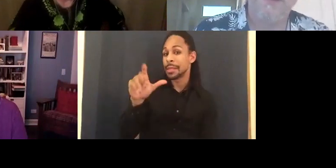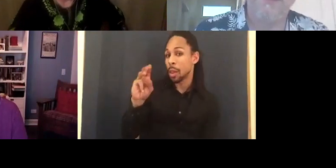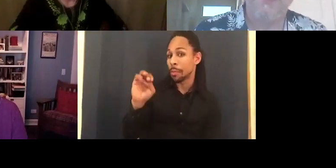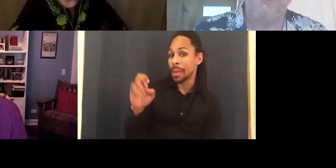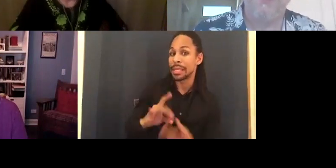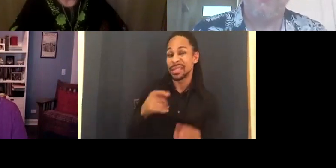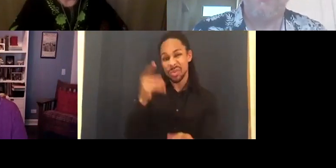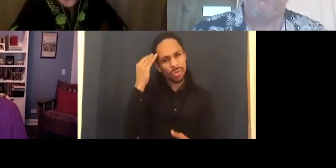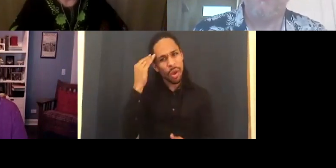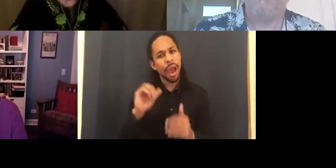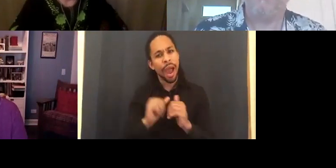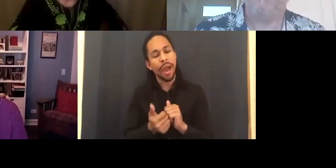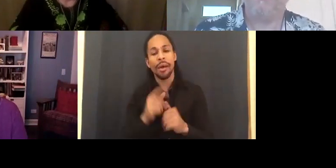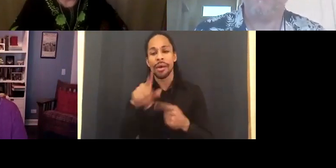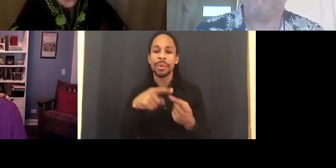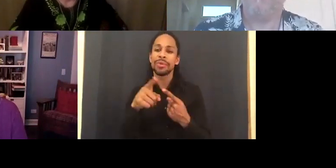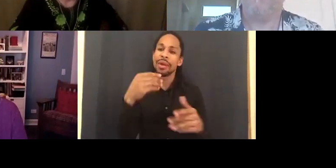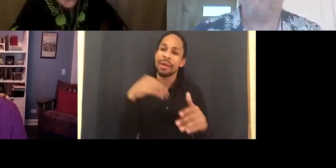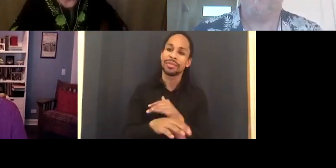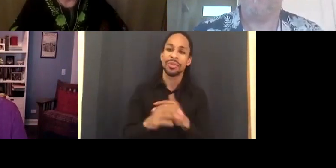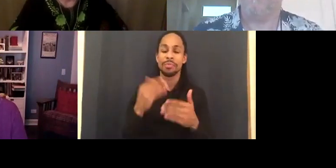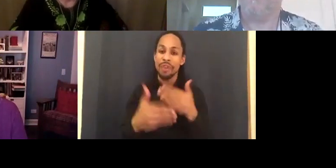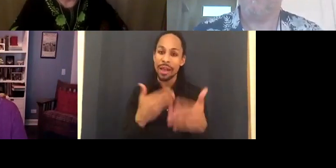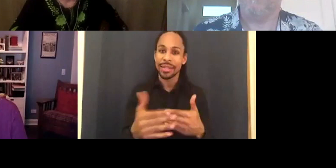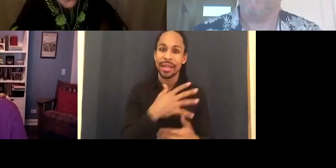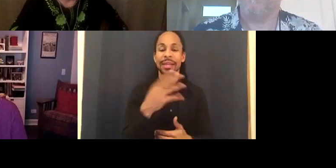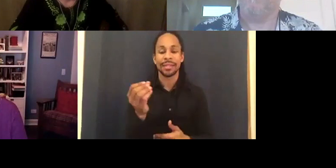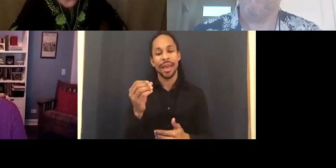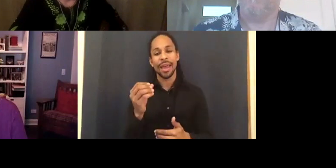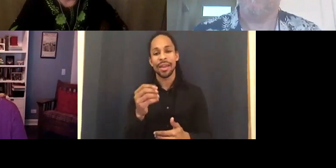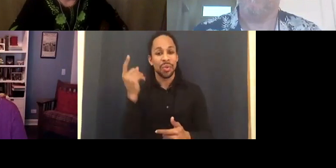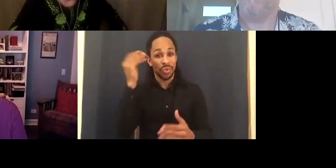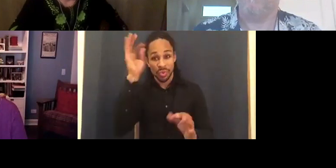The movie went through several evolutions. It was always a new movie.